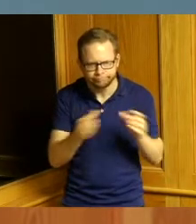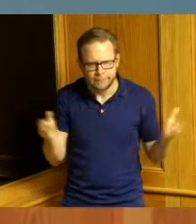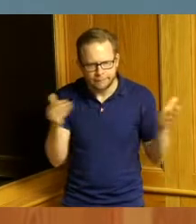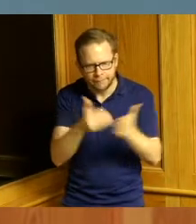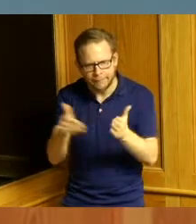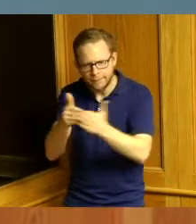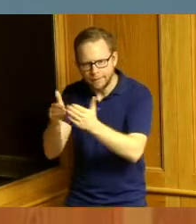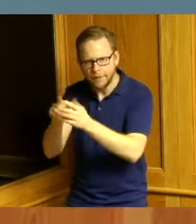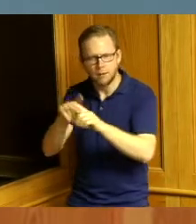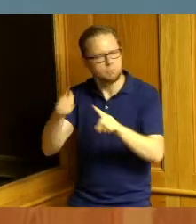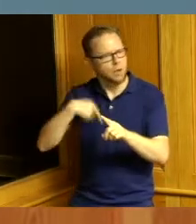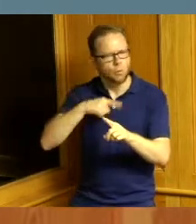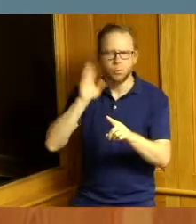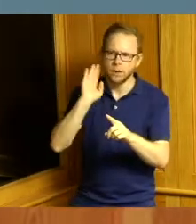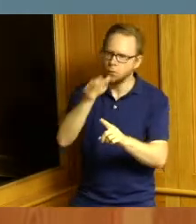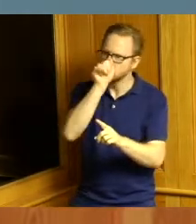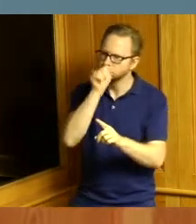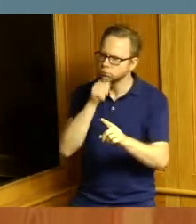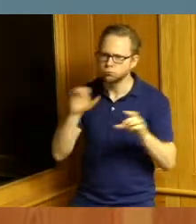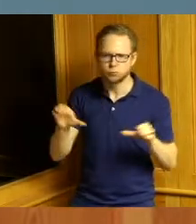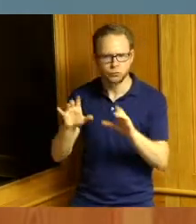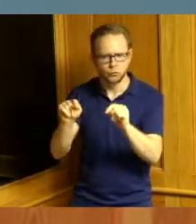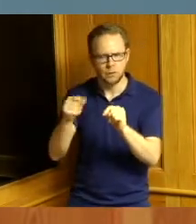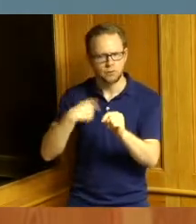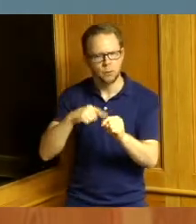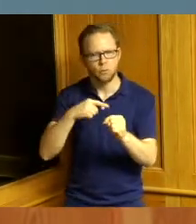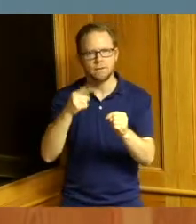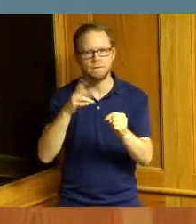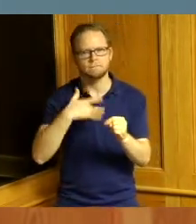we are thankful for 2021 and getting through that not only getting through